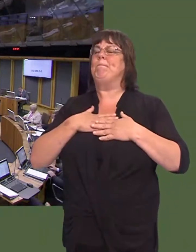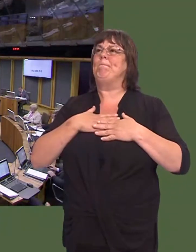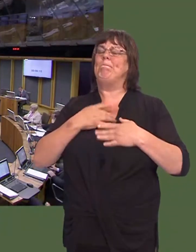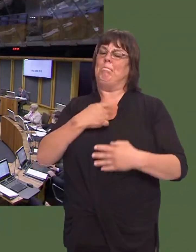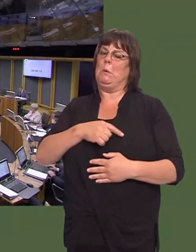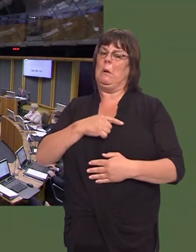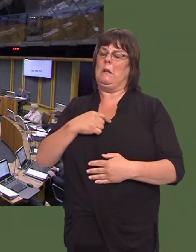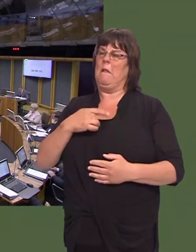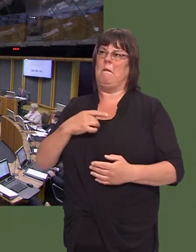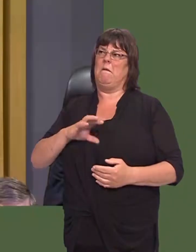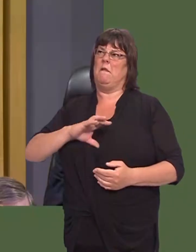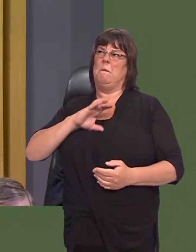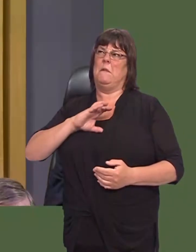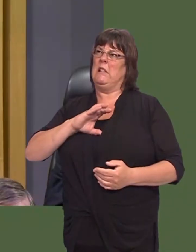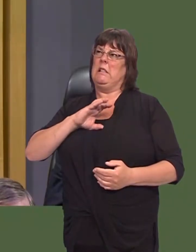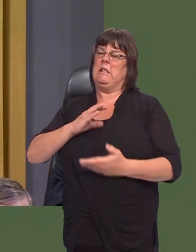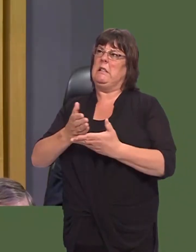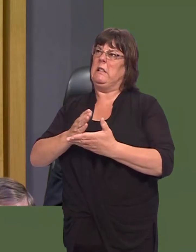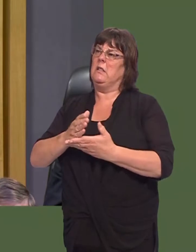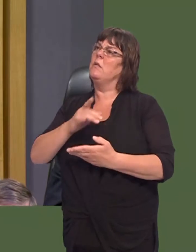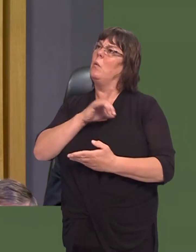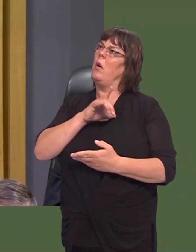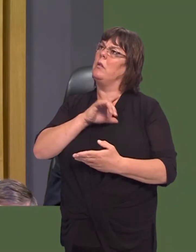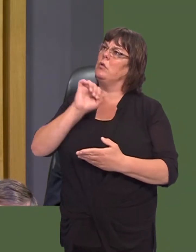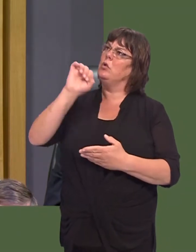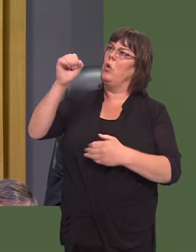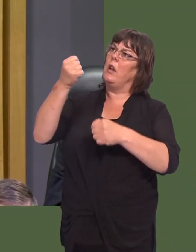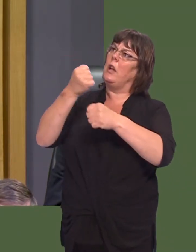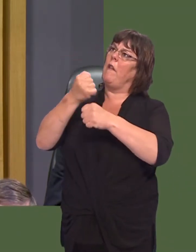not very confident of that, and Iíll tell you why: since your own Government interventions